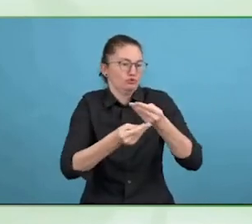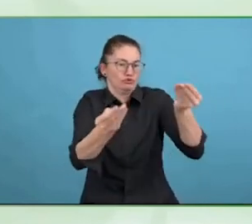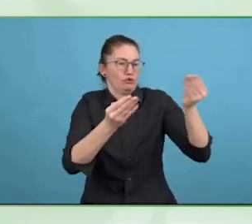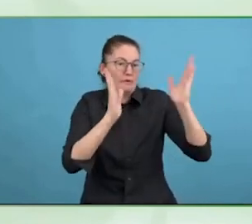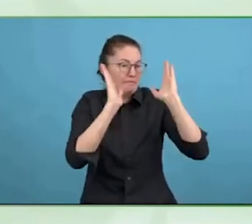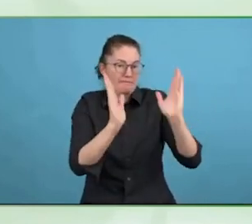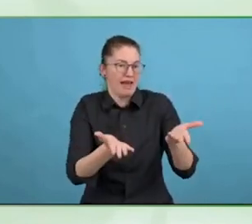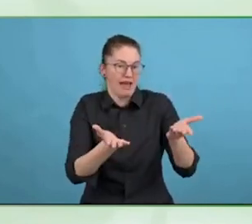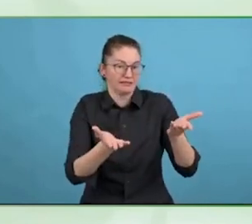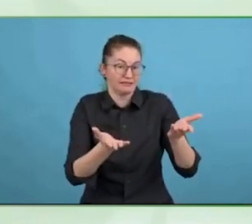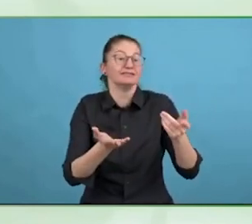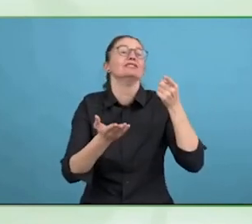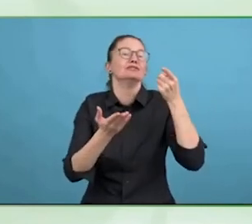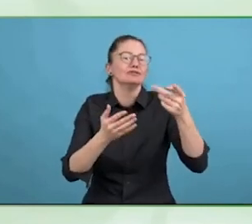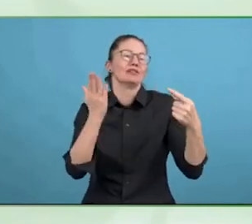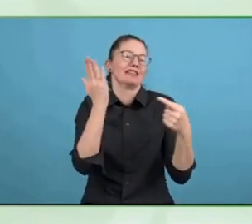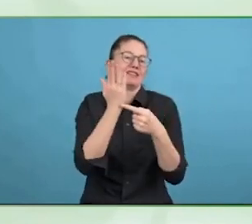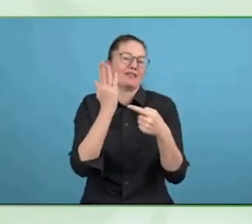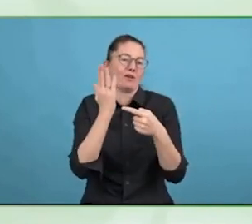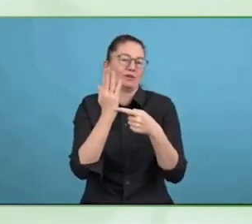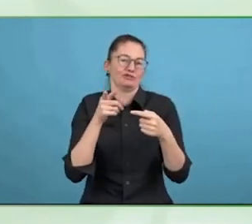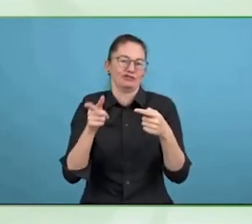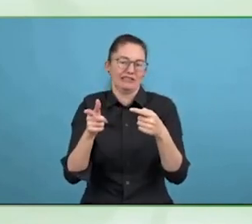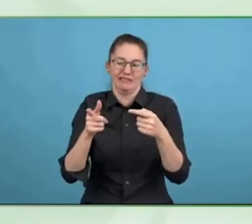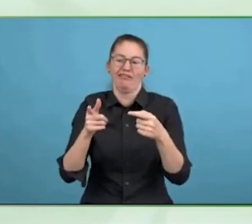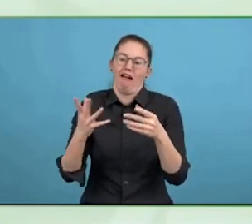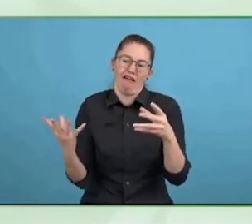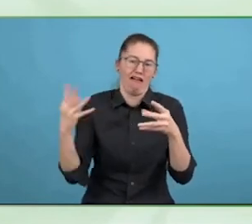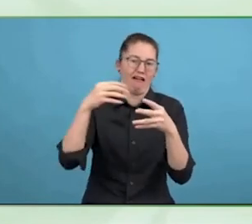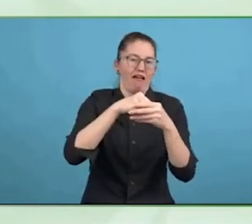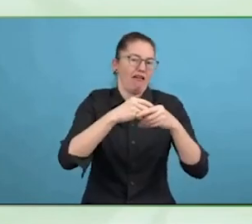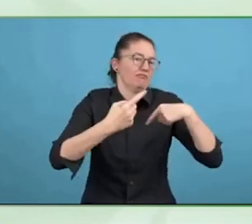searching all these are things you can do with video. Everyone would want this.